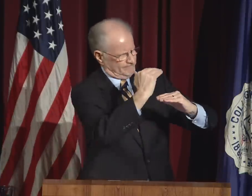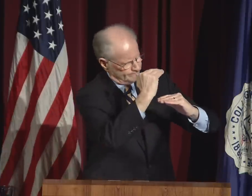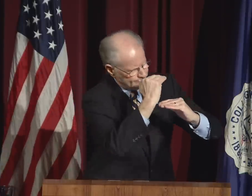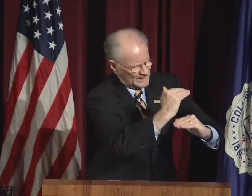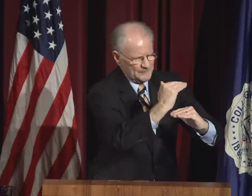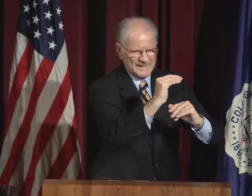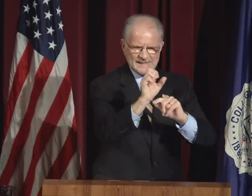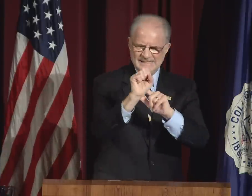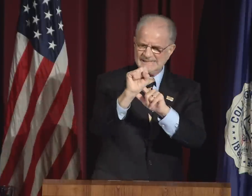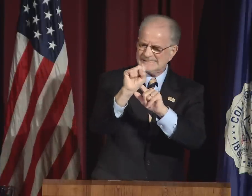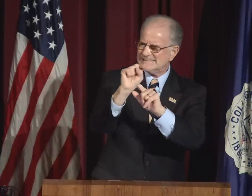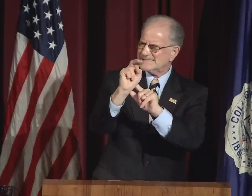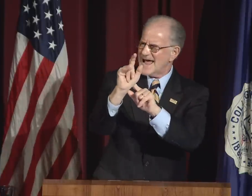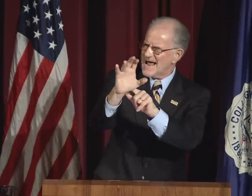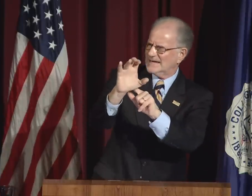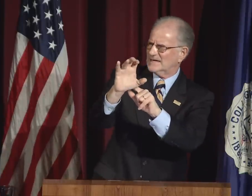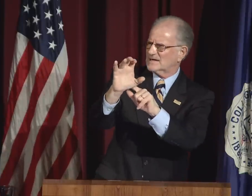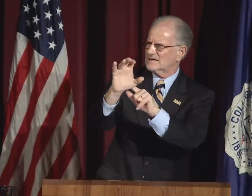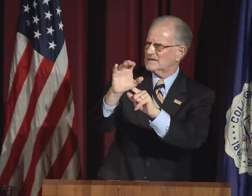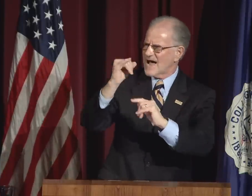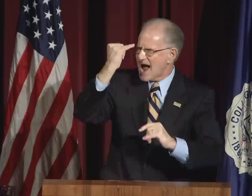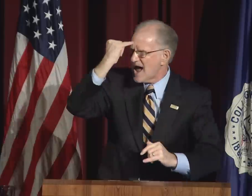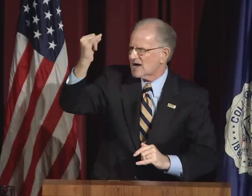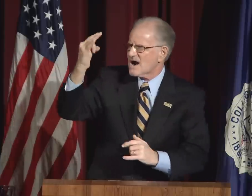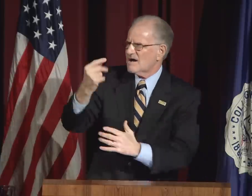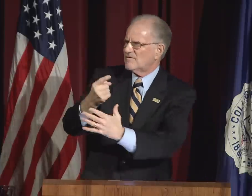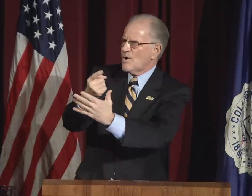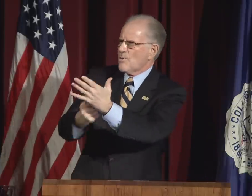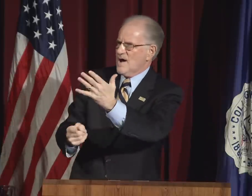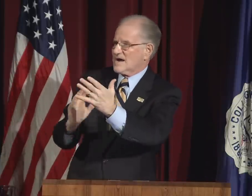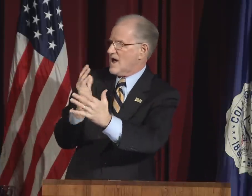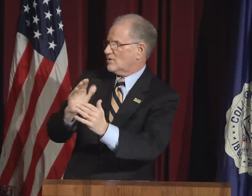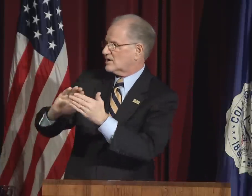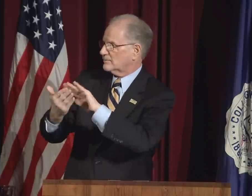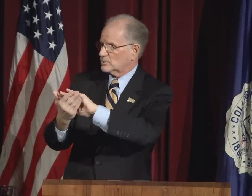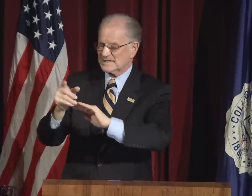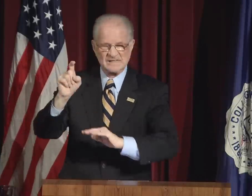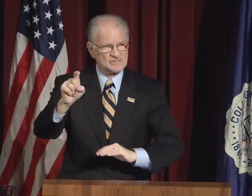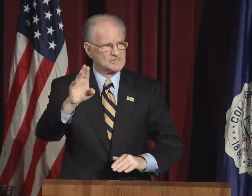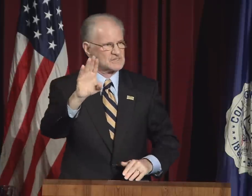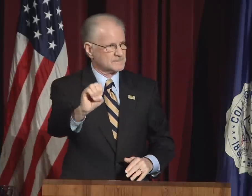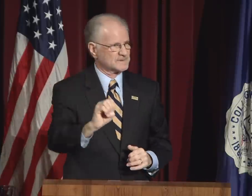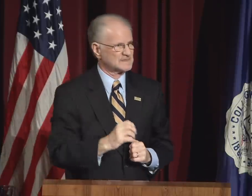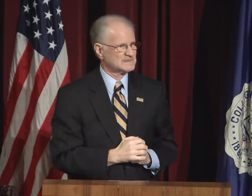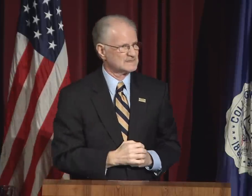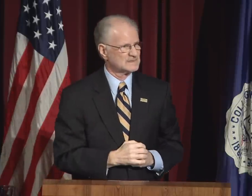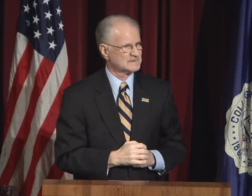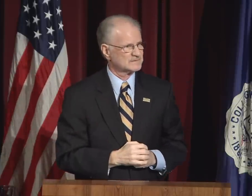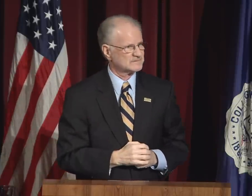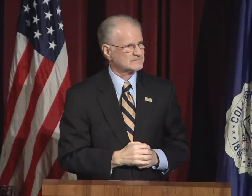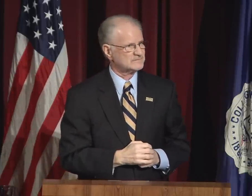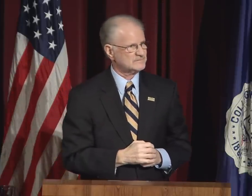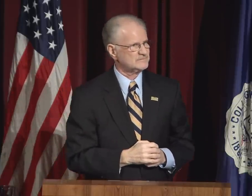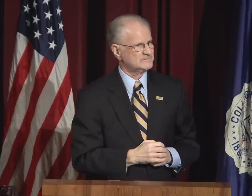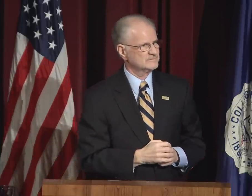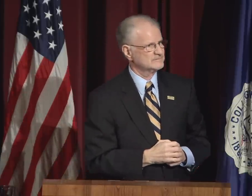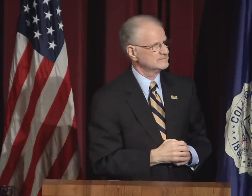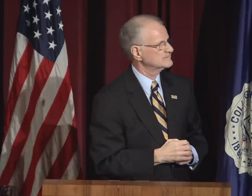We cannot stand only for ourselves. We cannot accept a limited, static idea